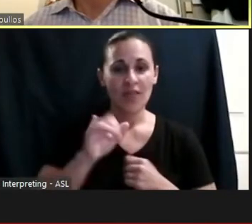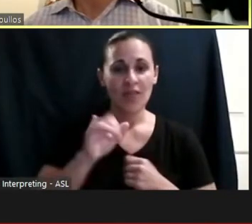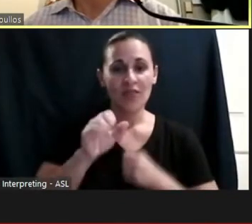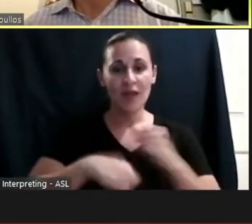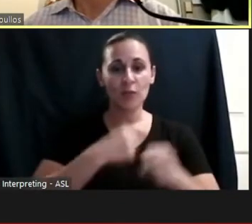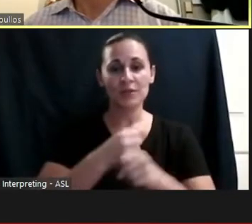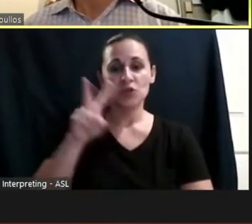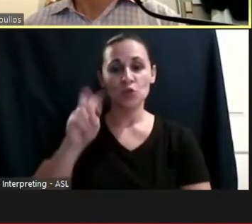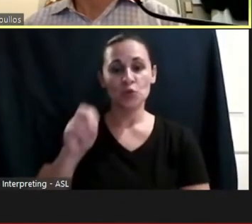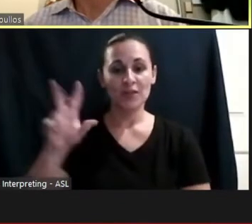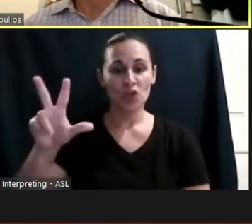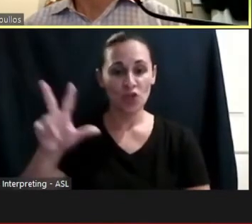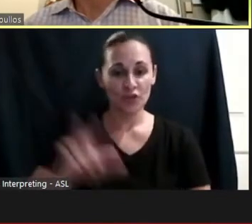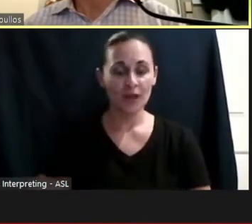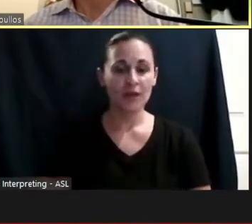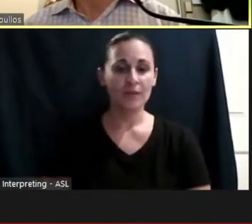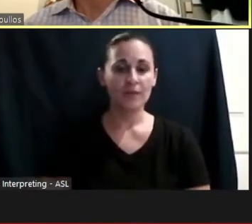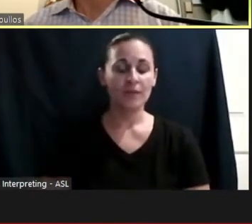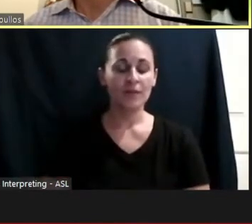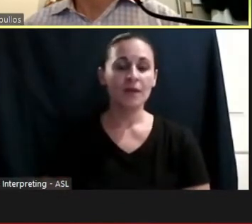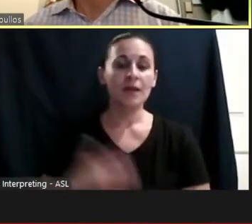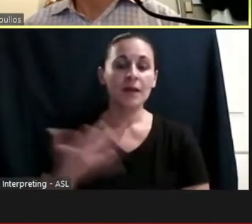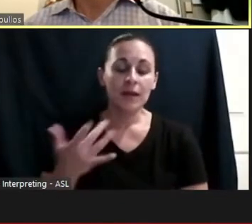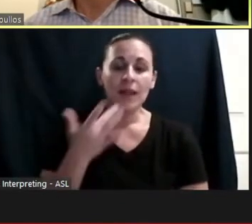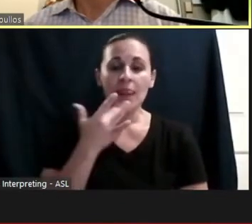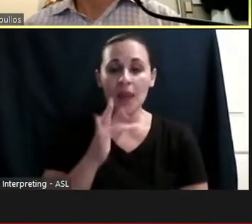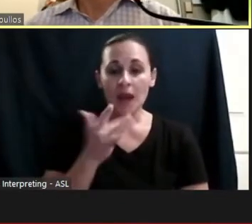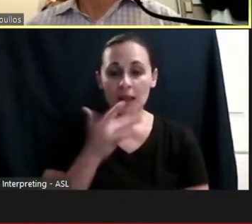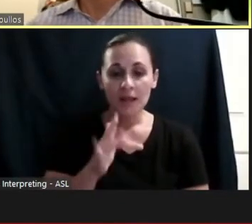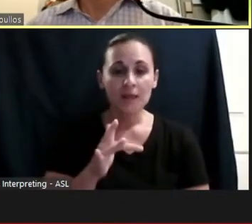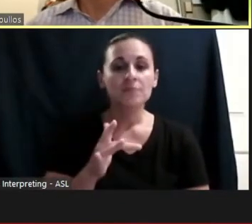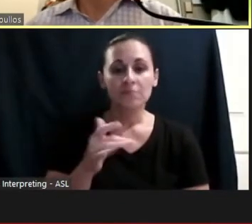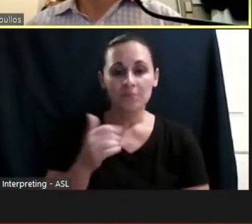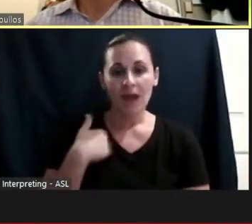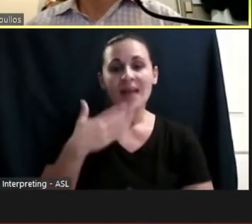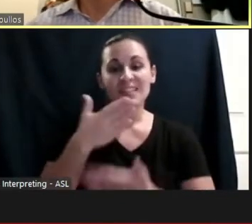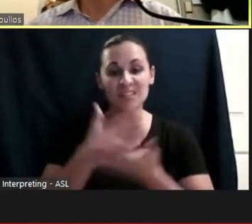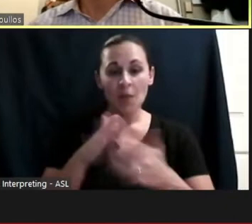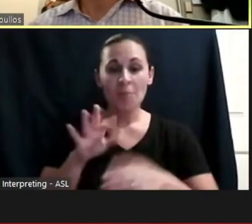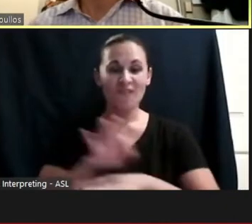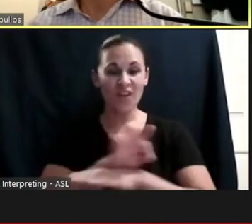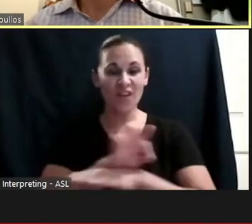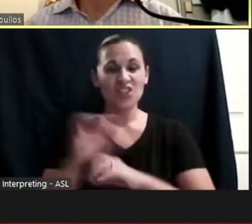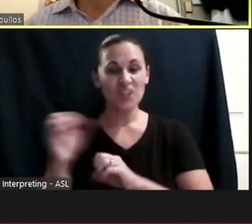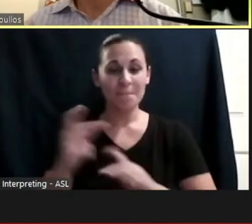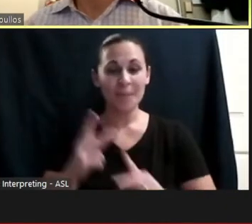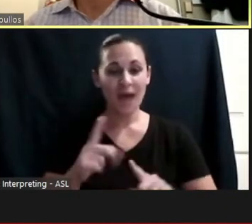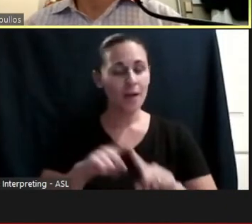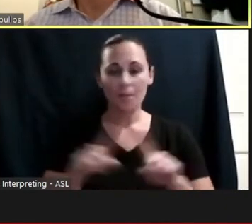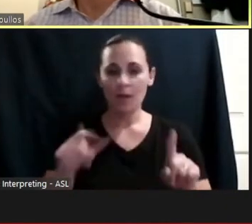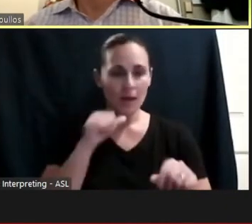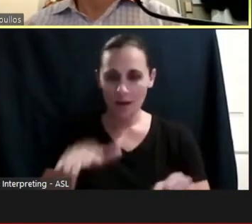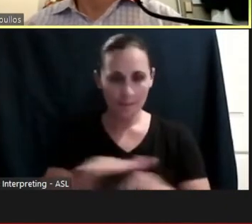and luckily I did get some function back though incomplete, and I decided